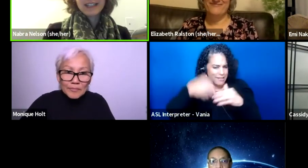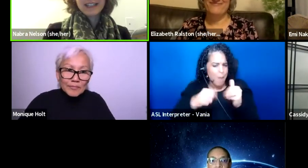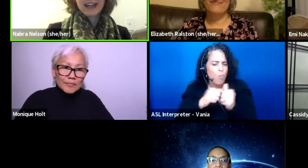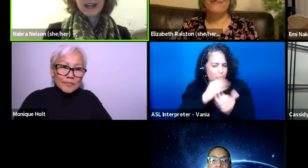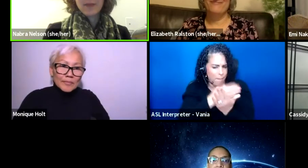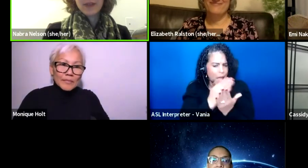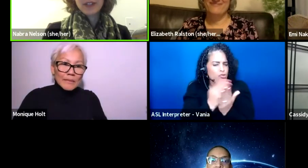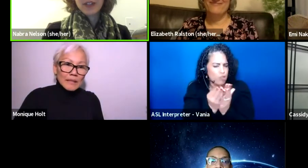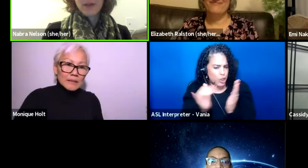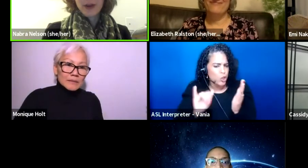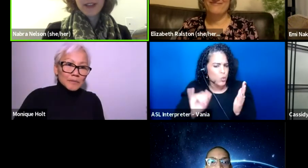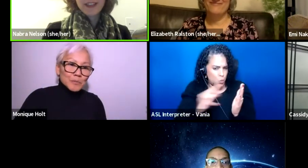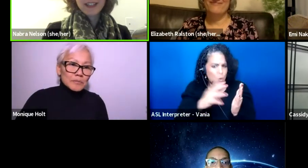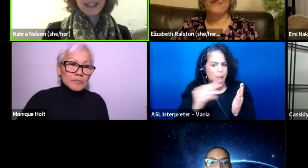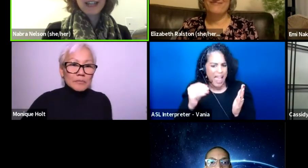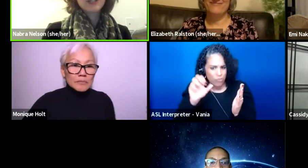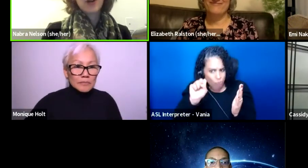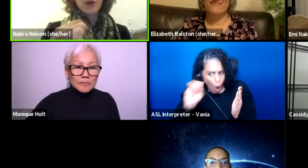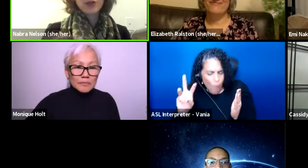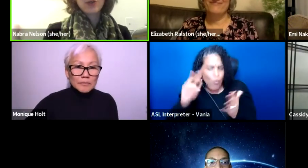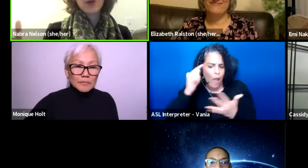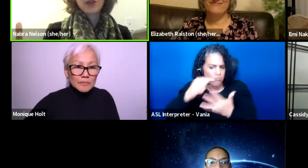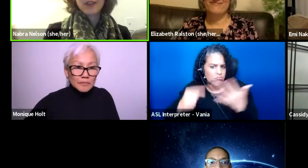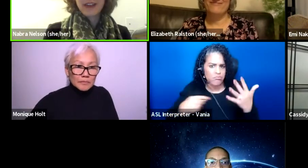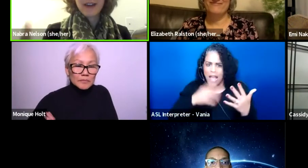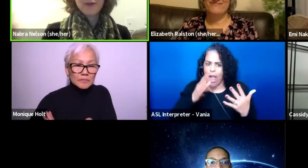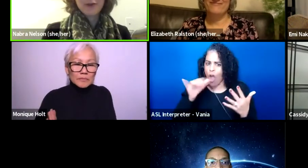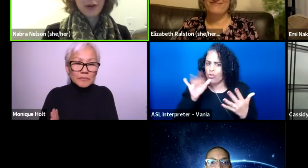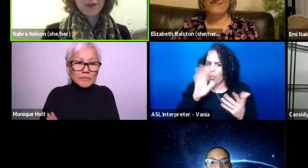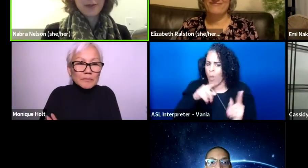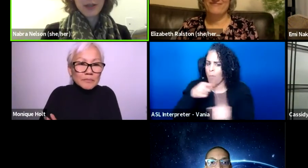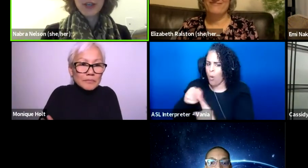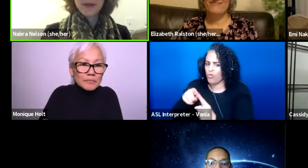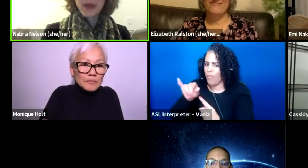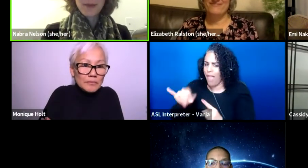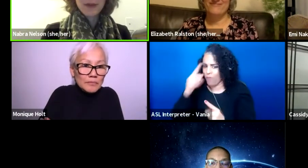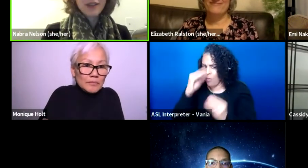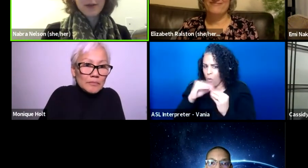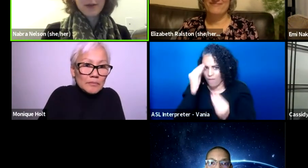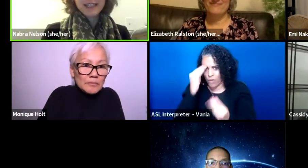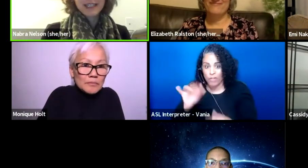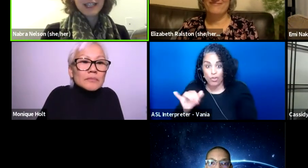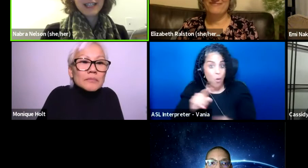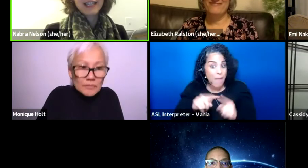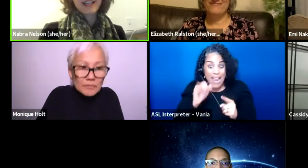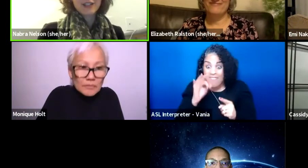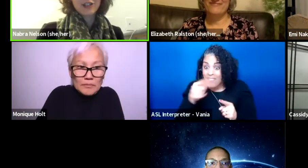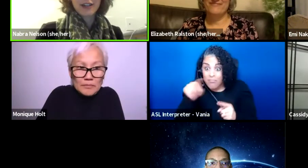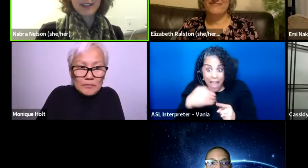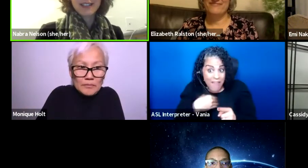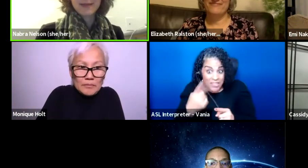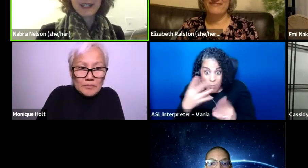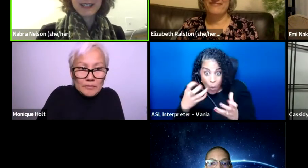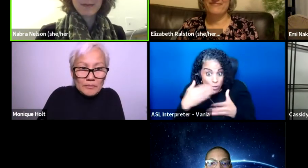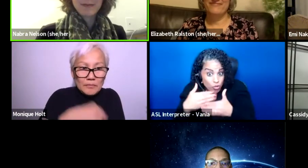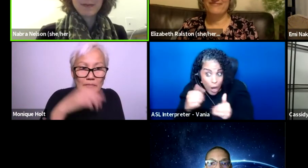and software and things like that, so I'll also point you to that for more information. But if anyone has anything they'd like to share in this space